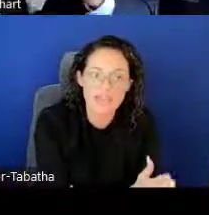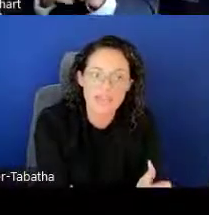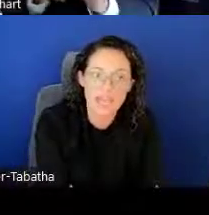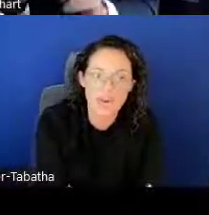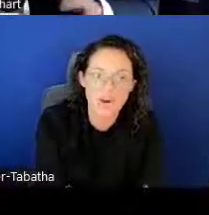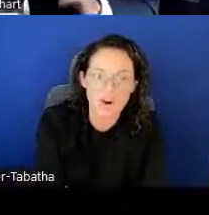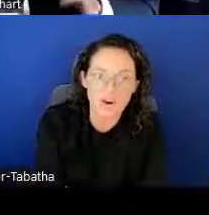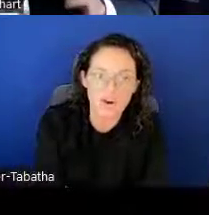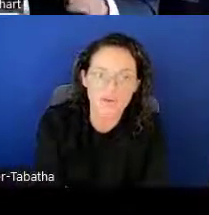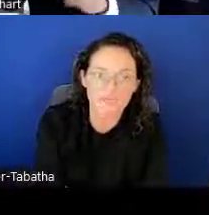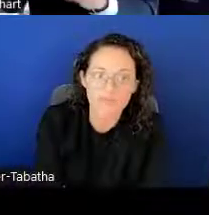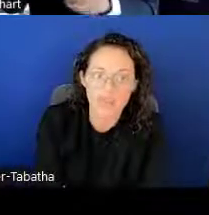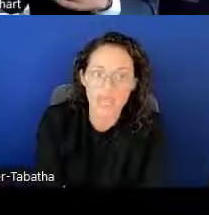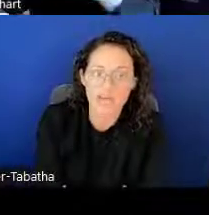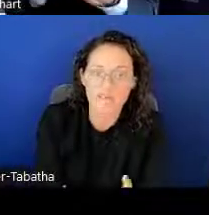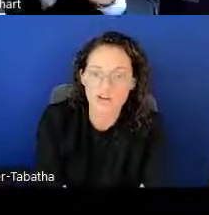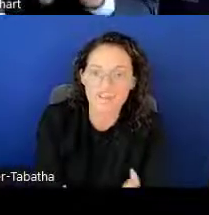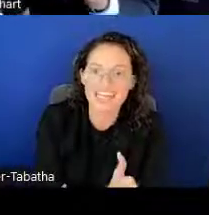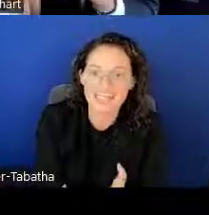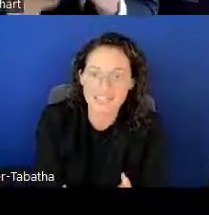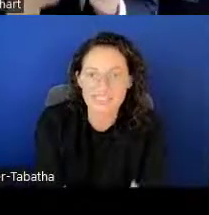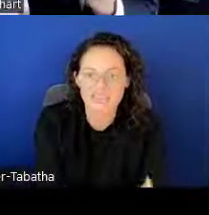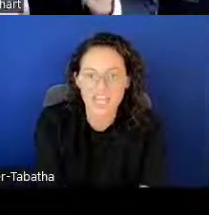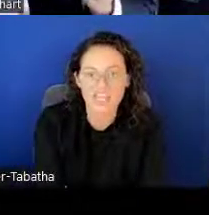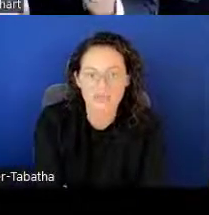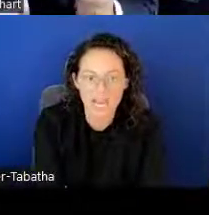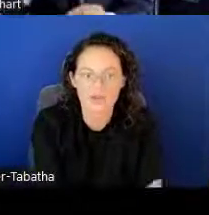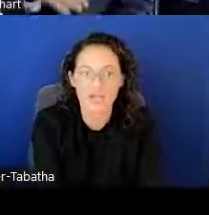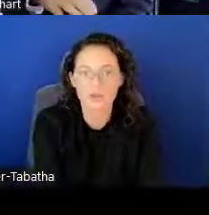that are from a verified disadvantaged background.